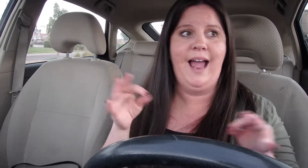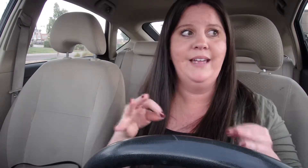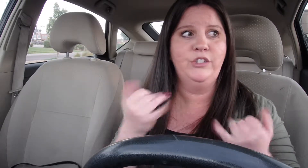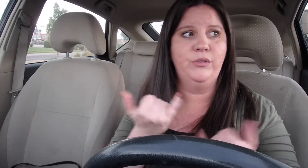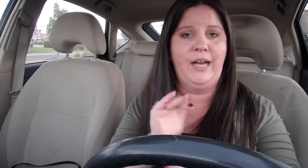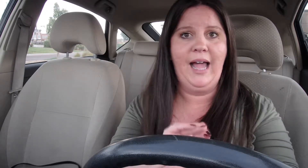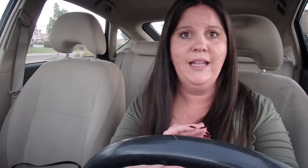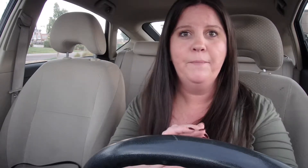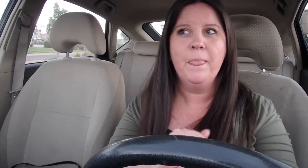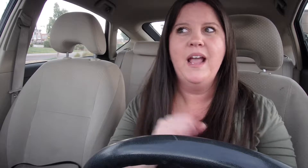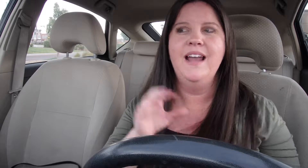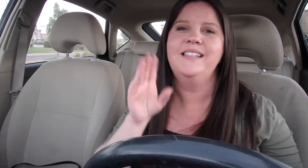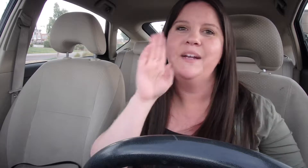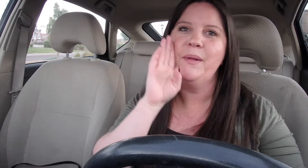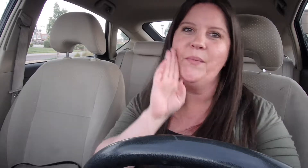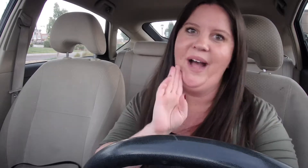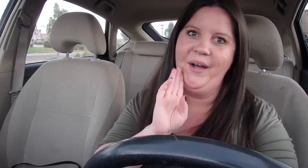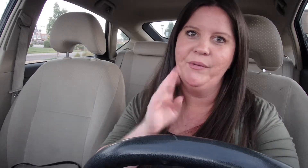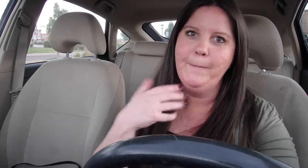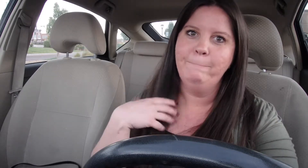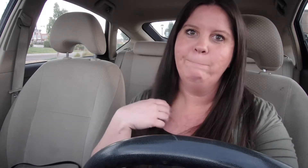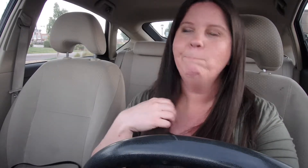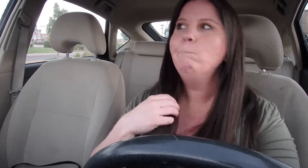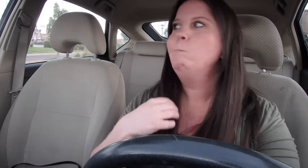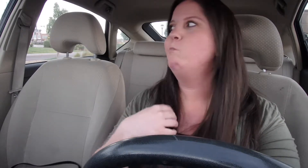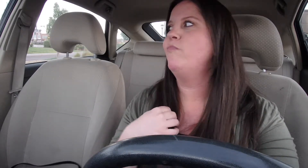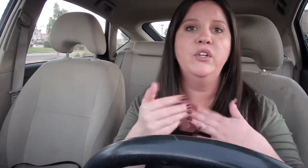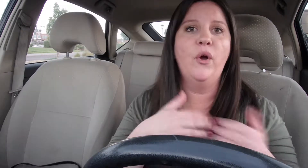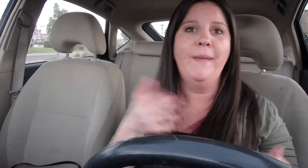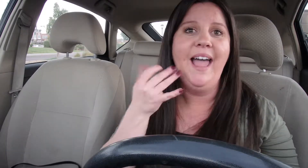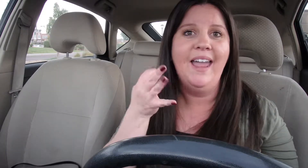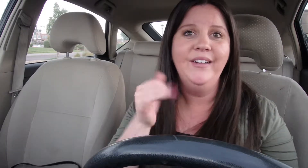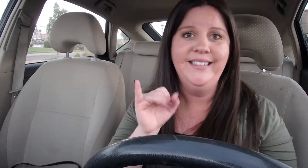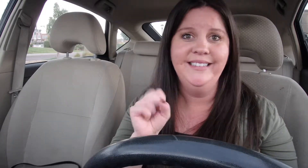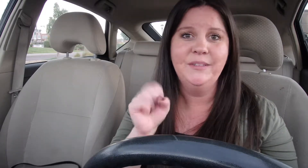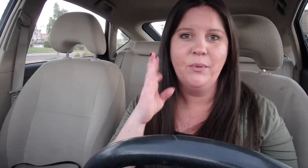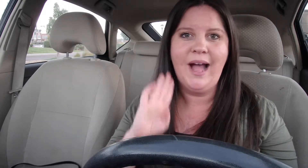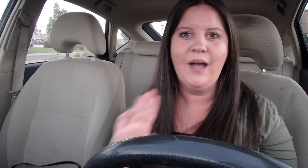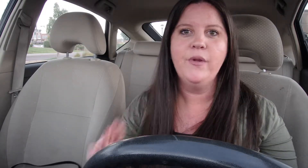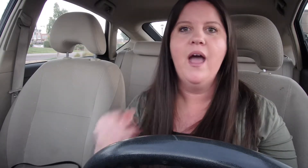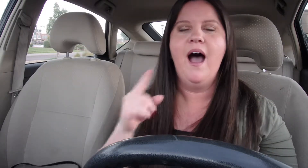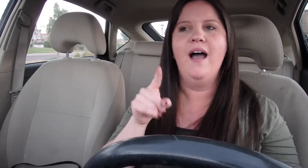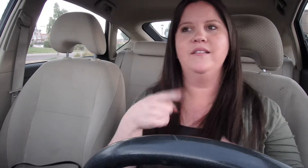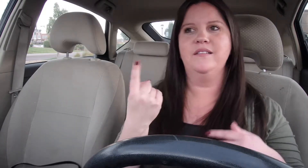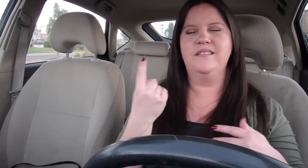We're gonna dye it tonight and it's gonna be brown Even though my hair is brown